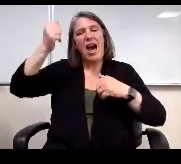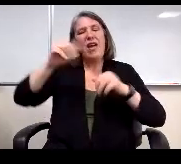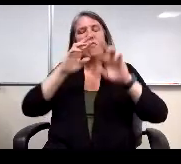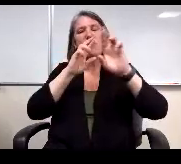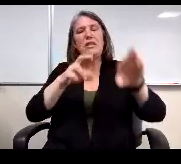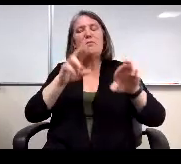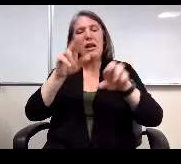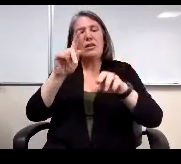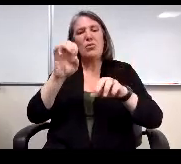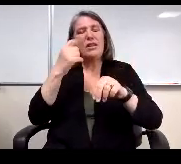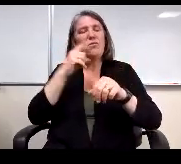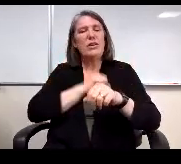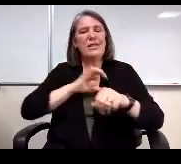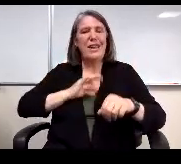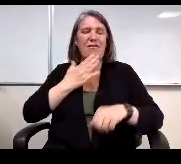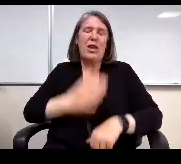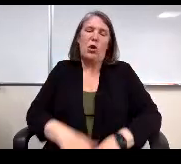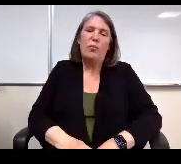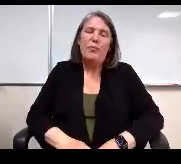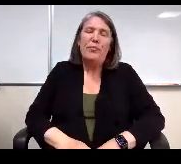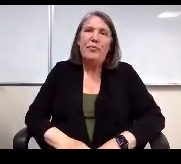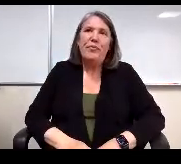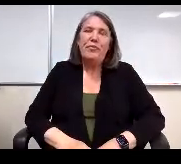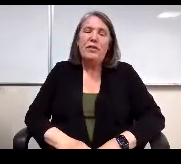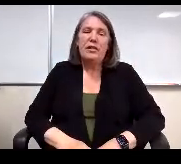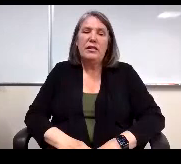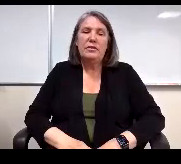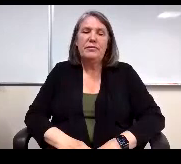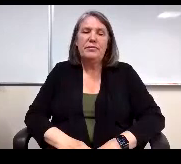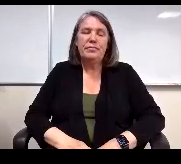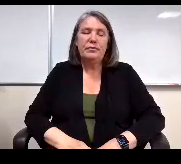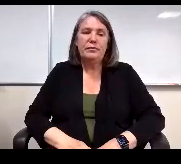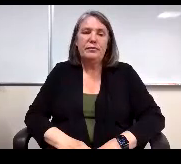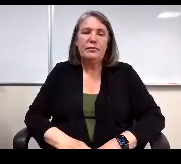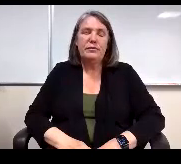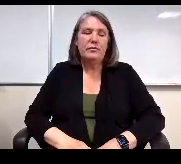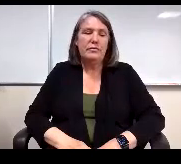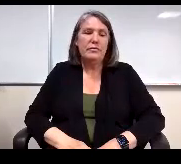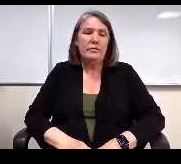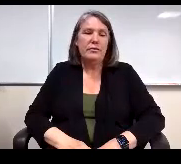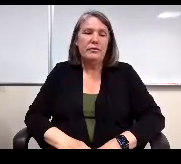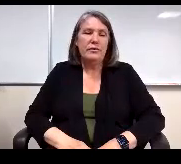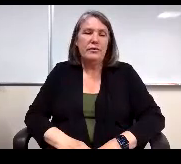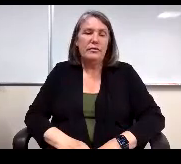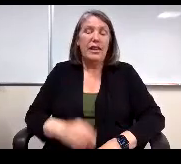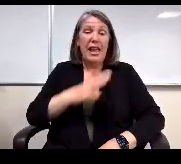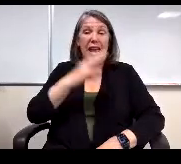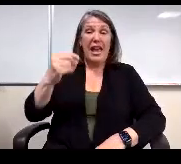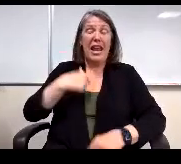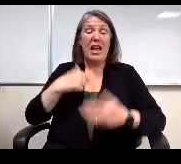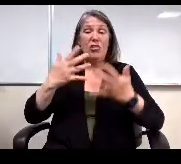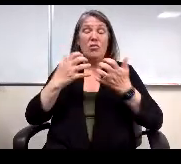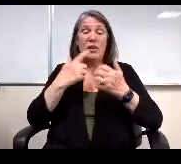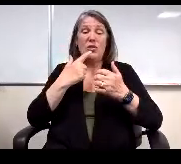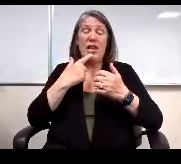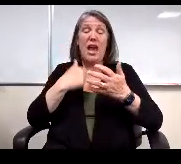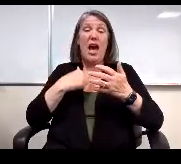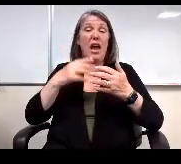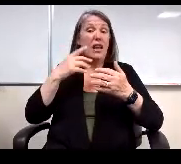Thank you, thank you, thank you for Silvally. And I would just add I grew 3 hours for you. You read my notes.